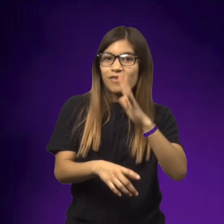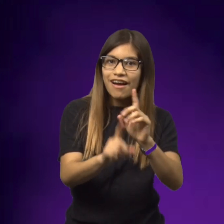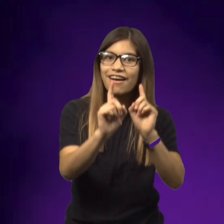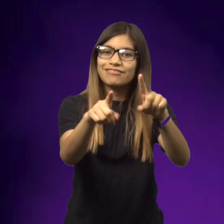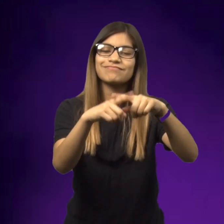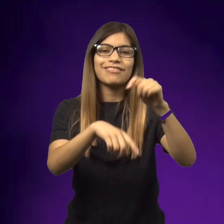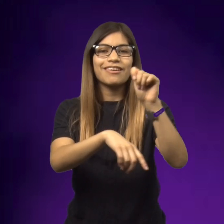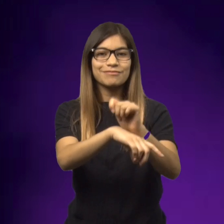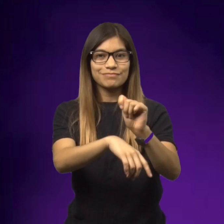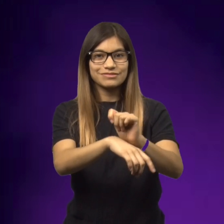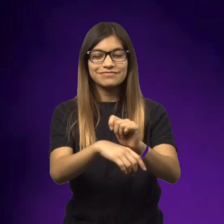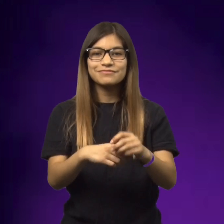She would be going to temple.